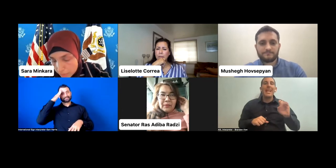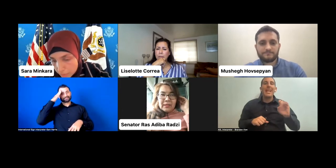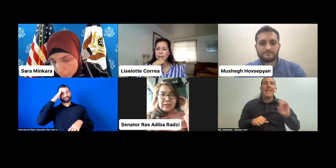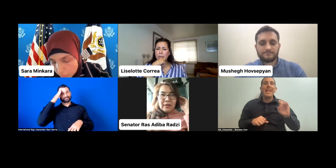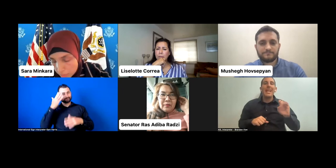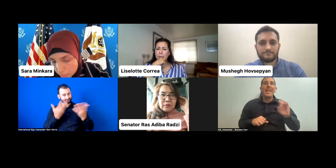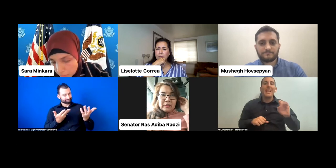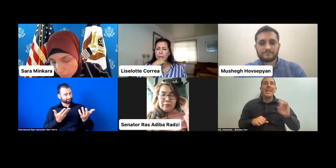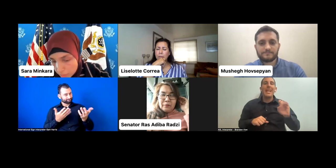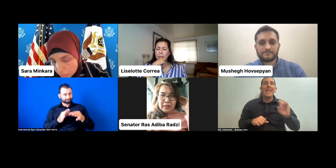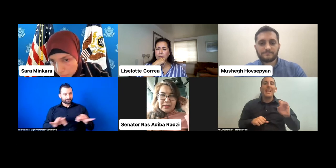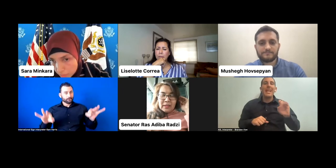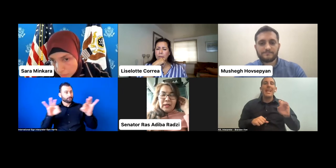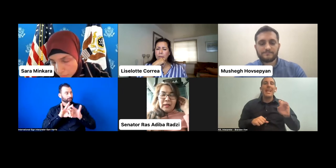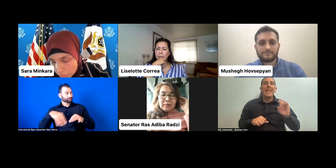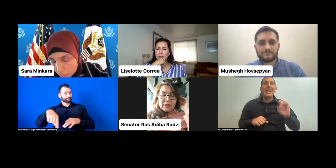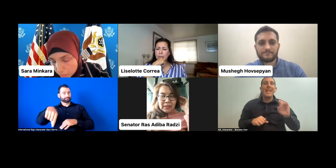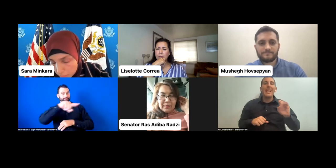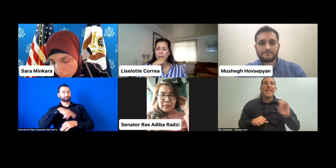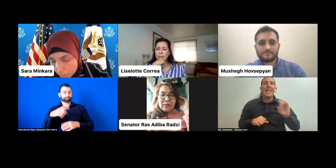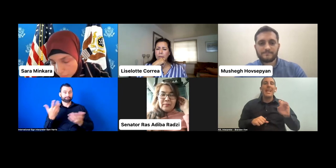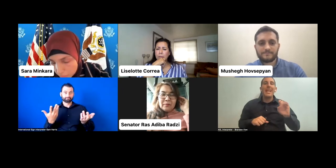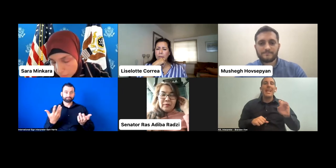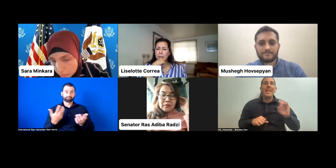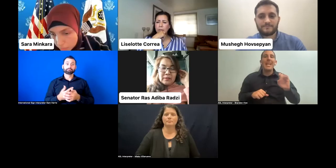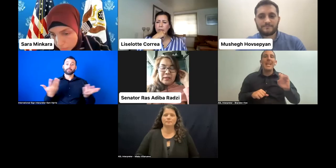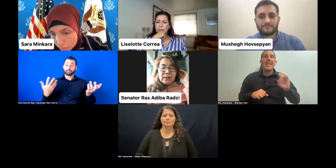It's very frustrating for us, sometimes frustrating